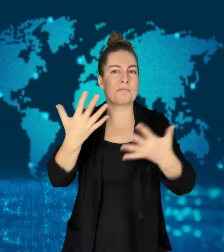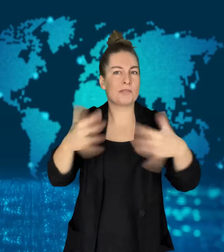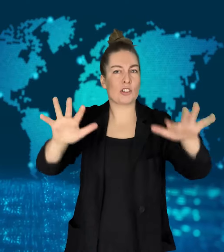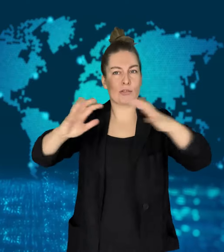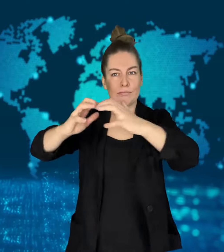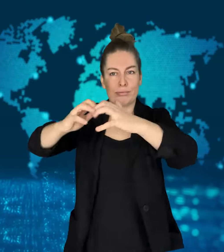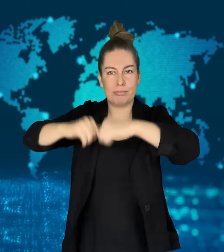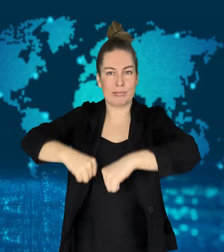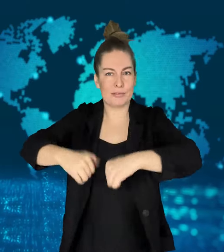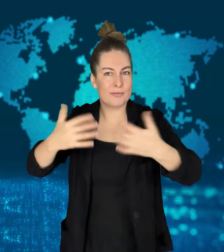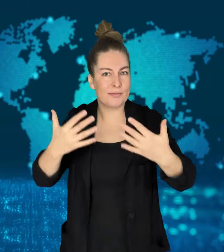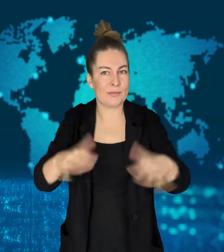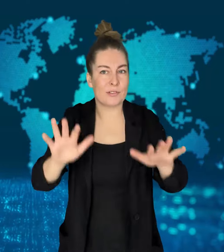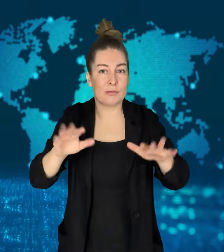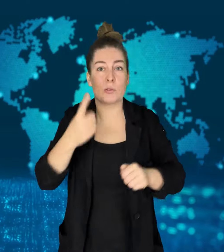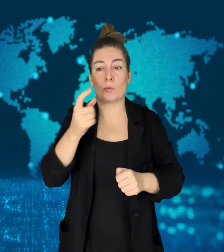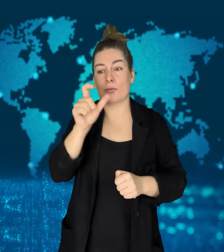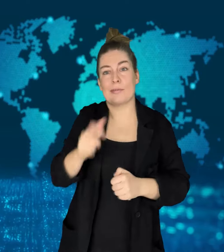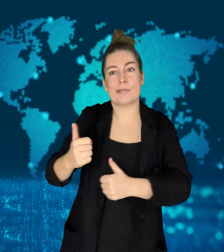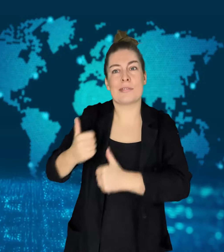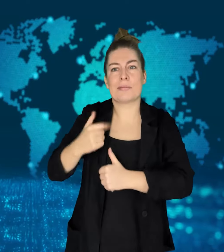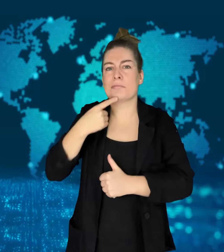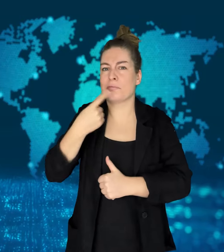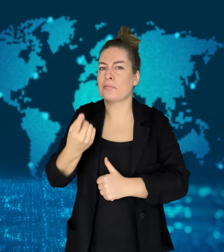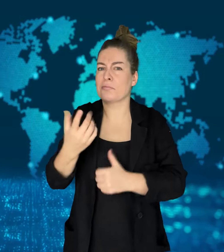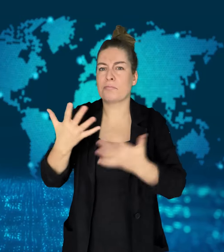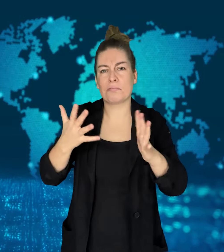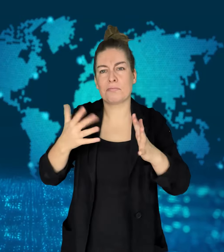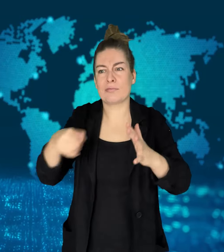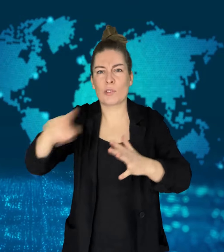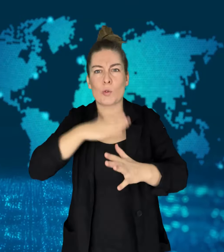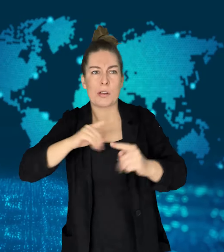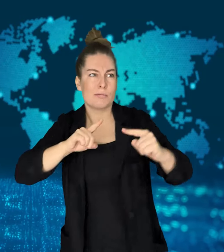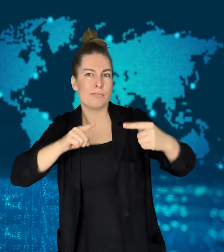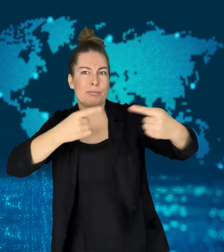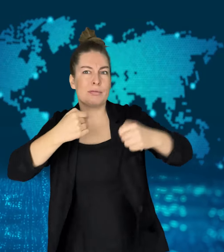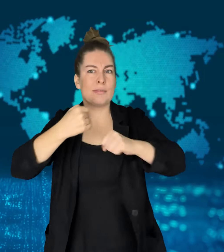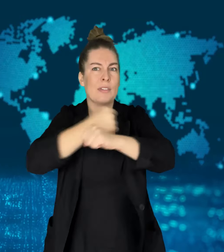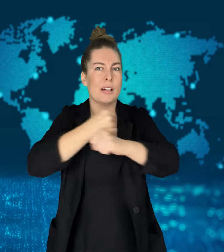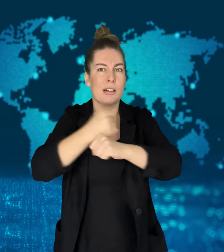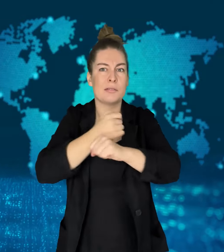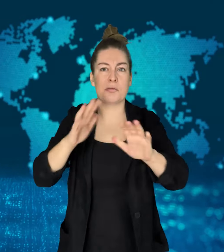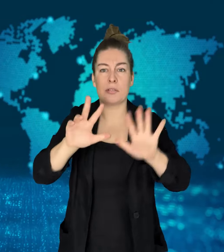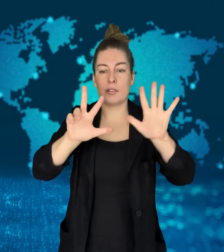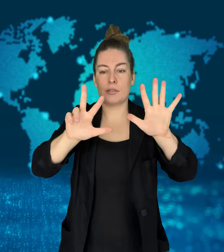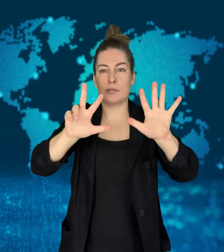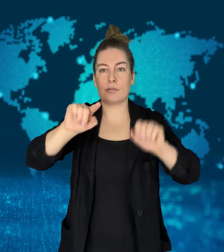Israel has confirmed a "dismantling" of a Hamas command structure in Gaza.